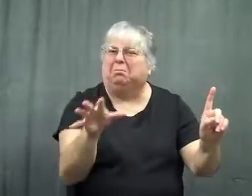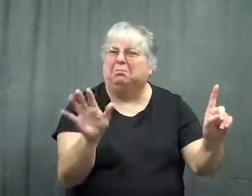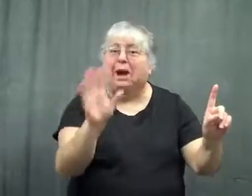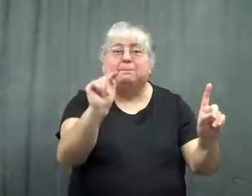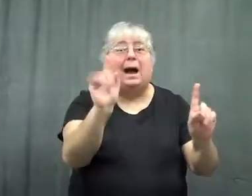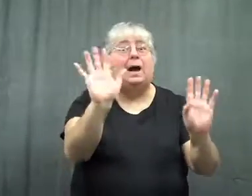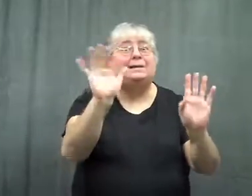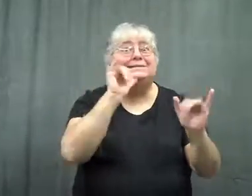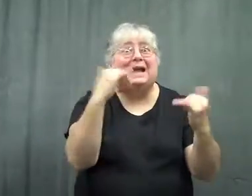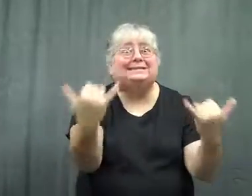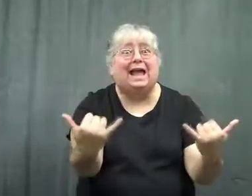But not NOW!